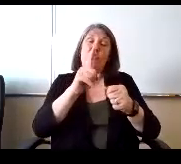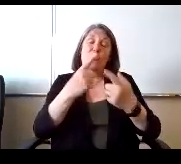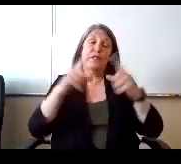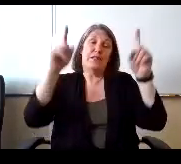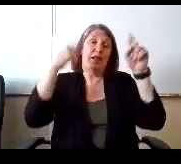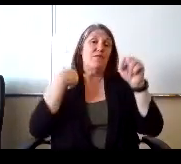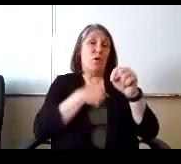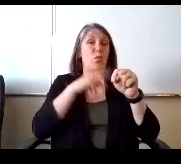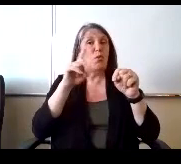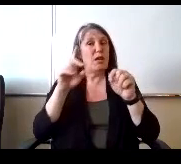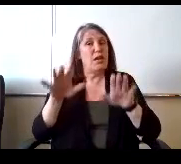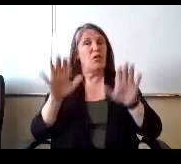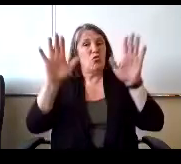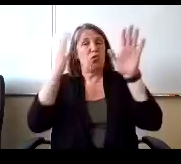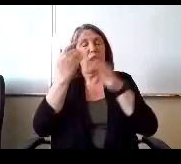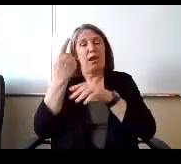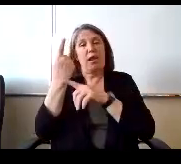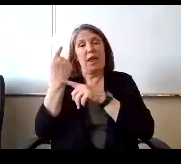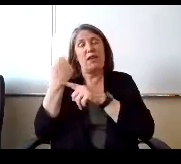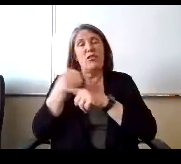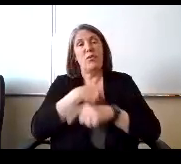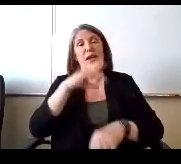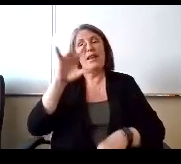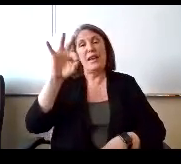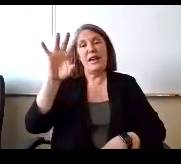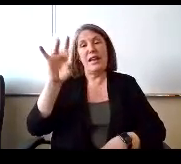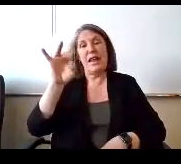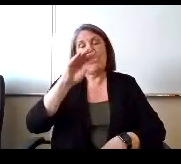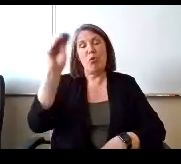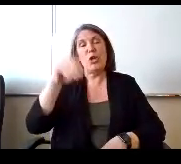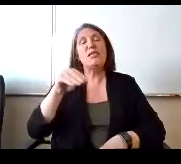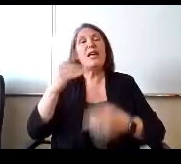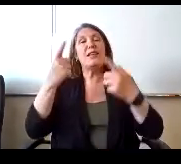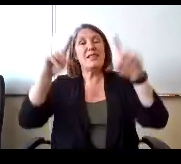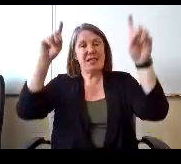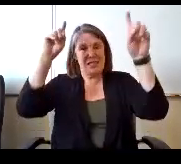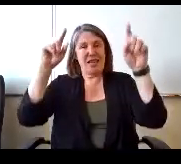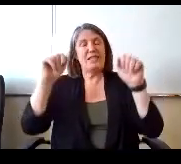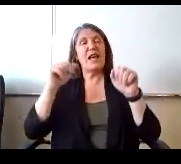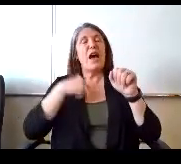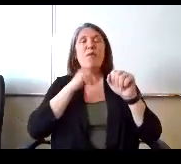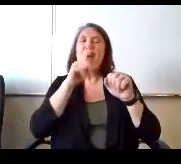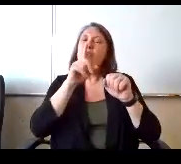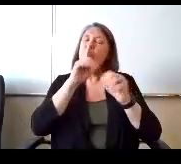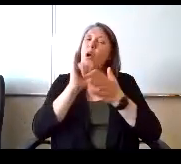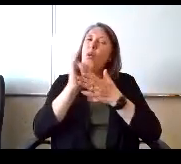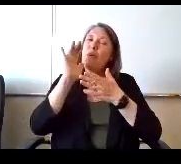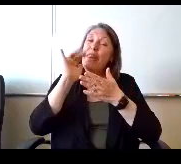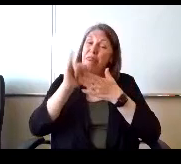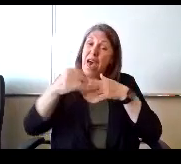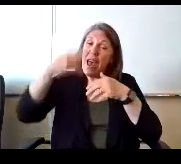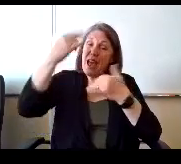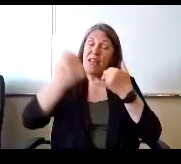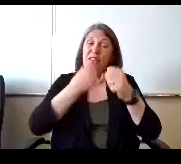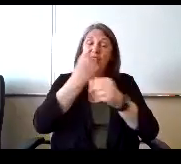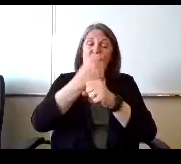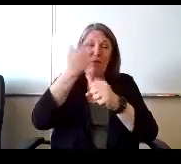and we had a 98% success rate. I'm not sure it's going to be that high this year because of what you just mentioned. Fatigue,